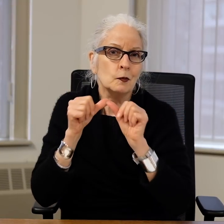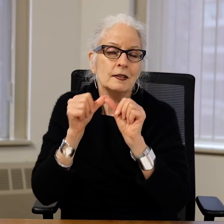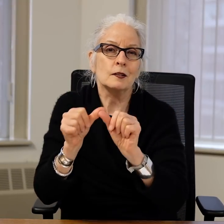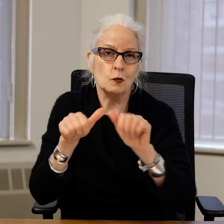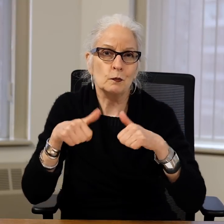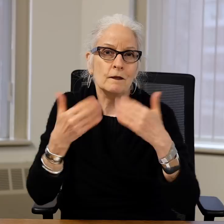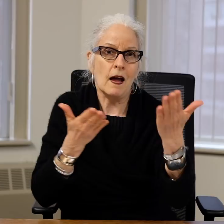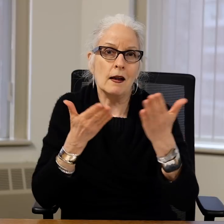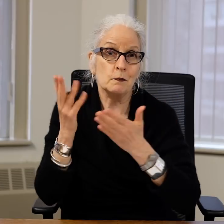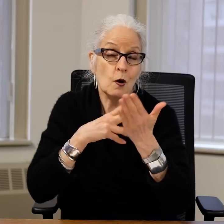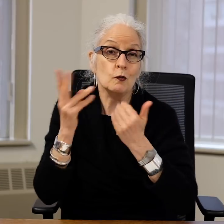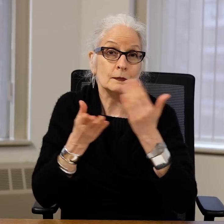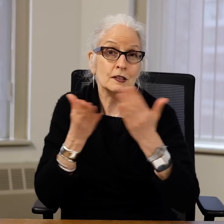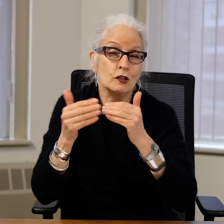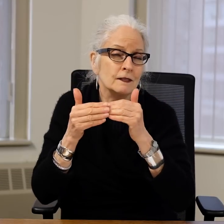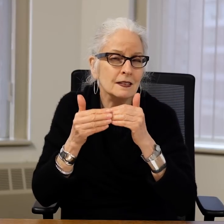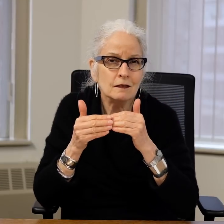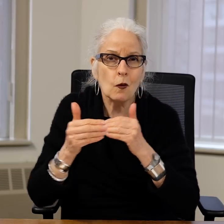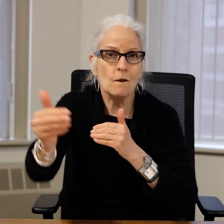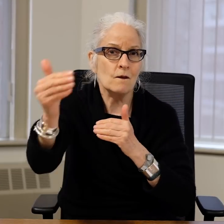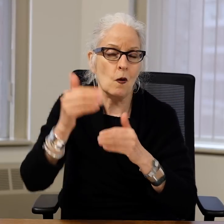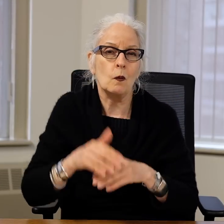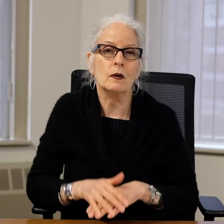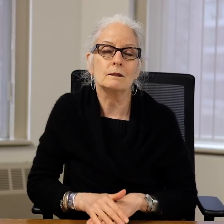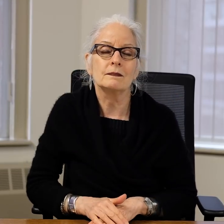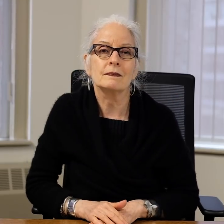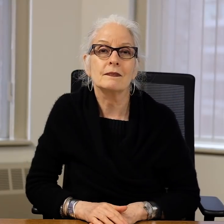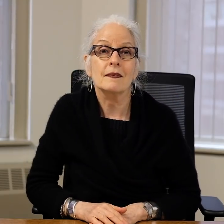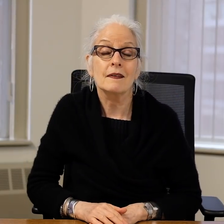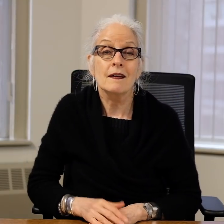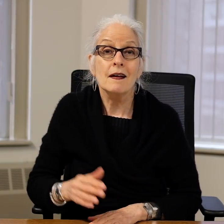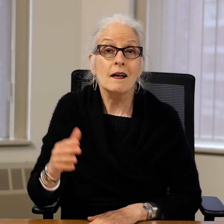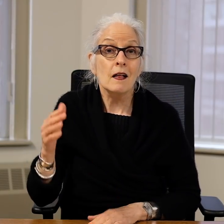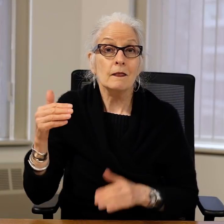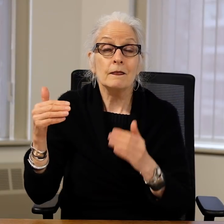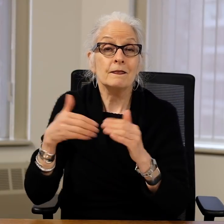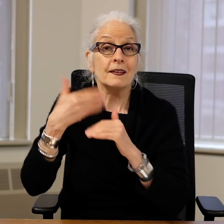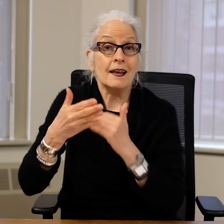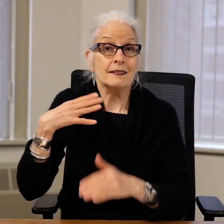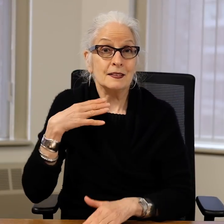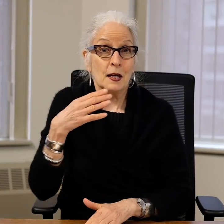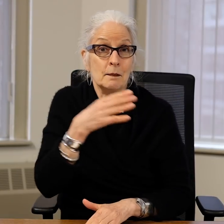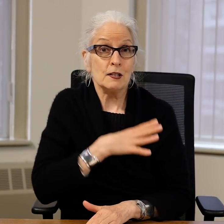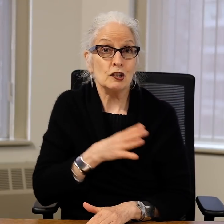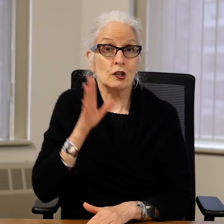We are strong and ready to provide services moving forward.